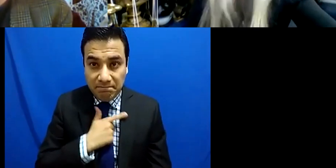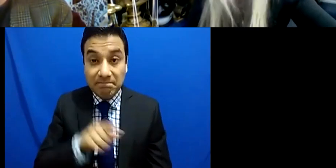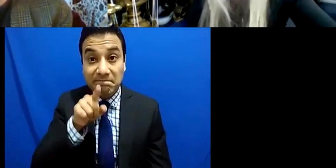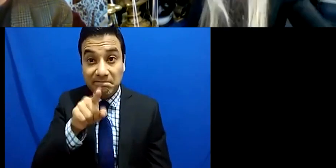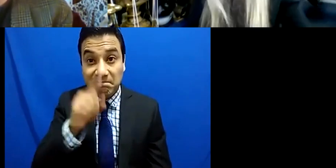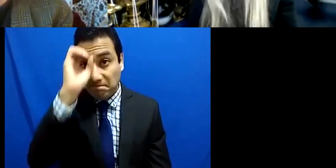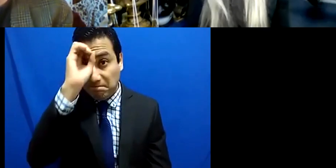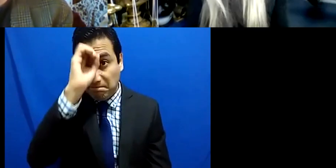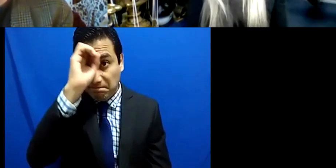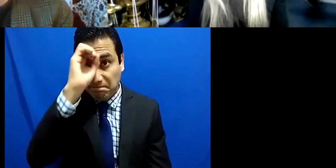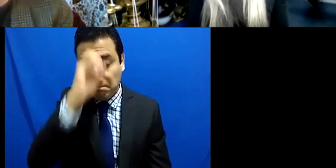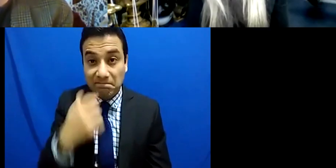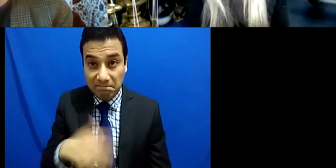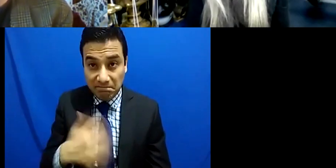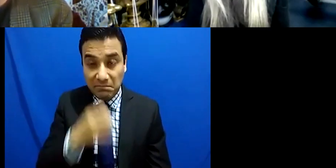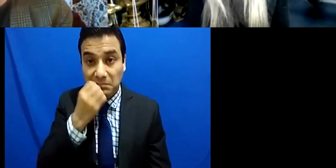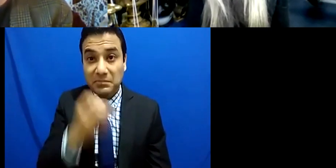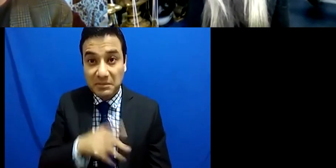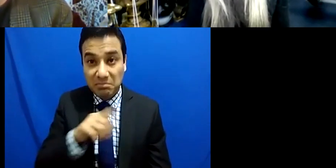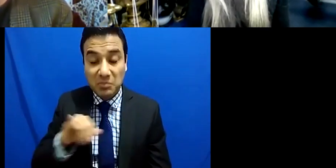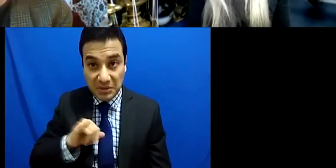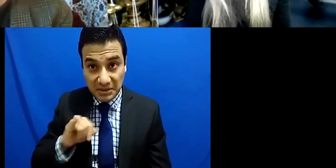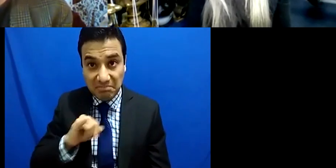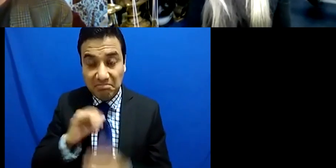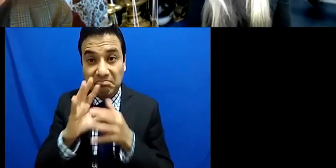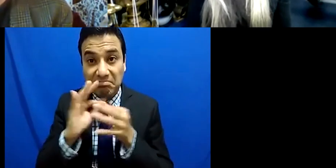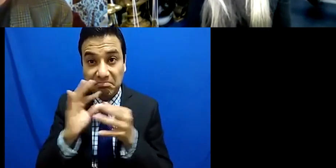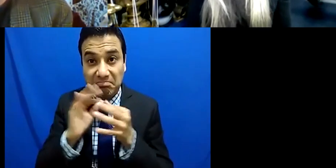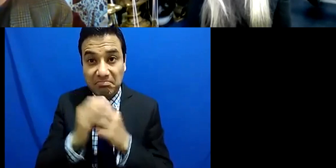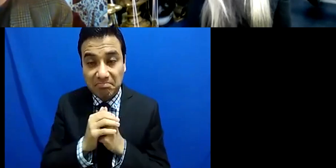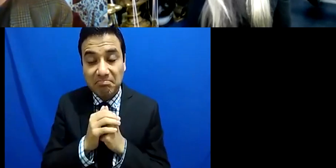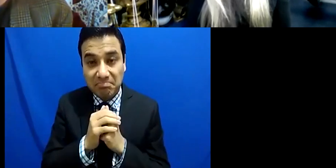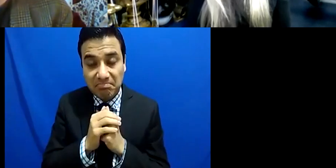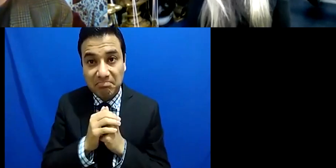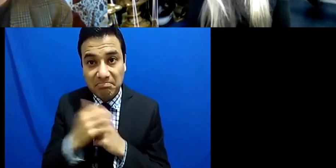can hardly question it.